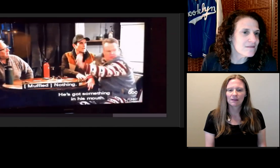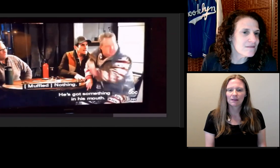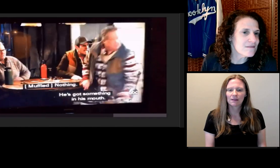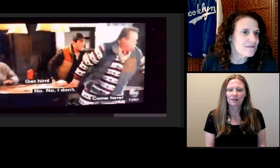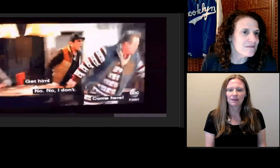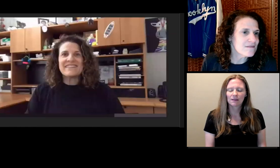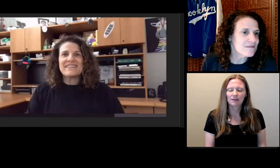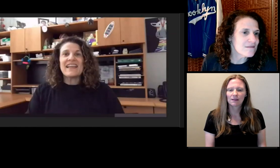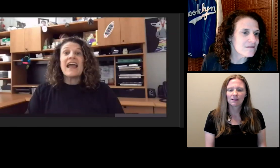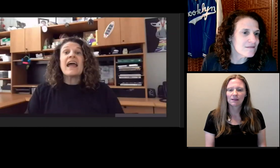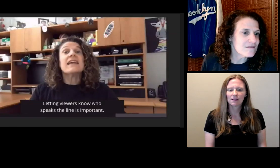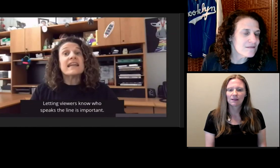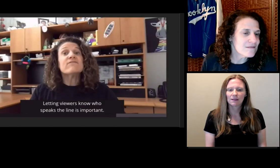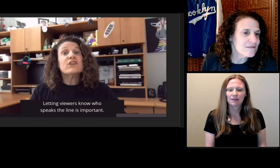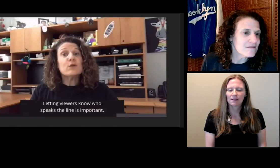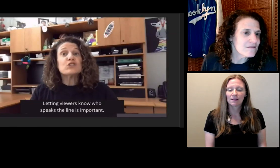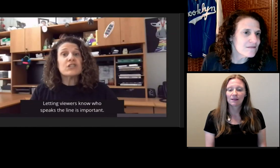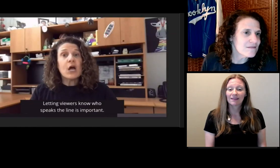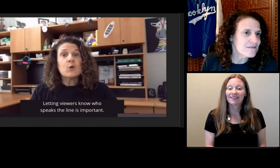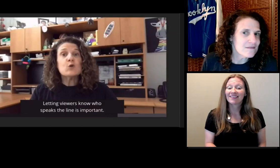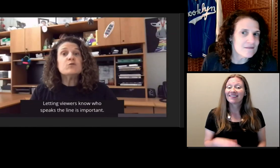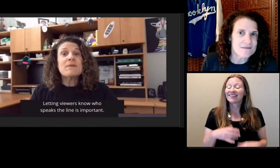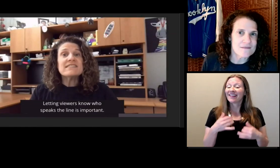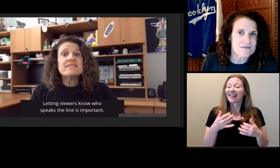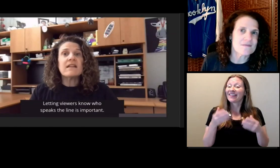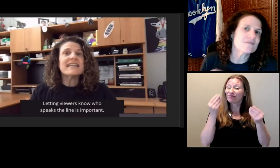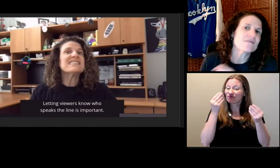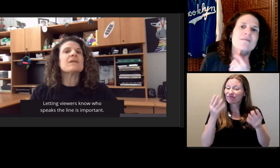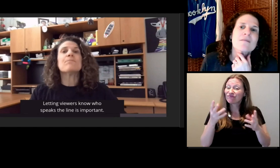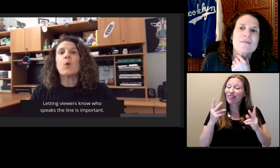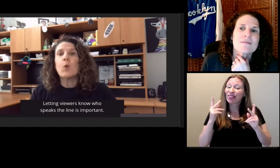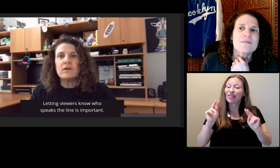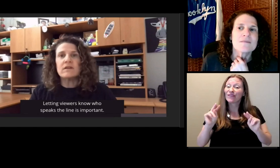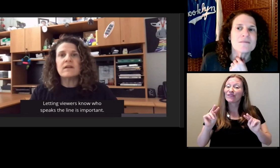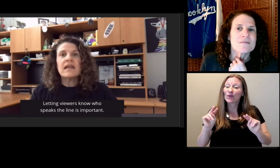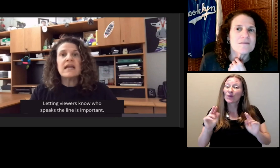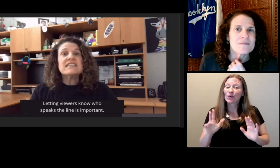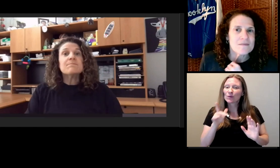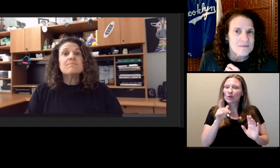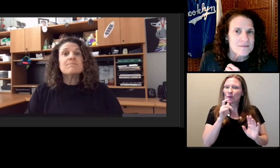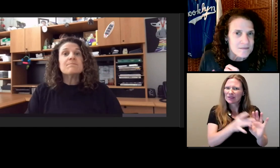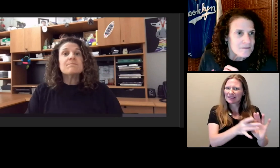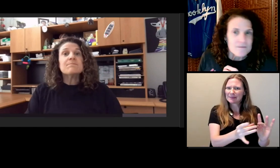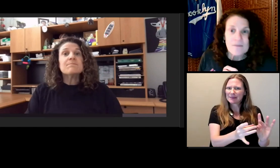What are you doing? Letting people know who speaks the line is important.